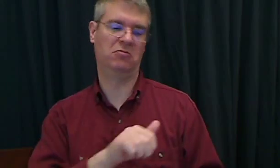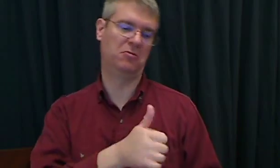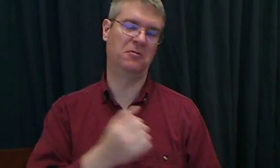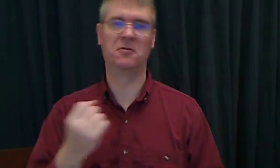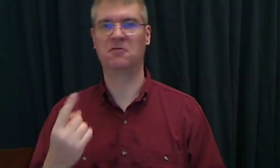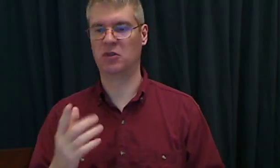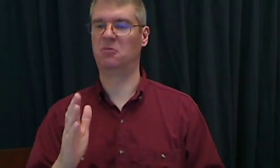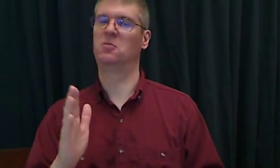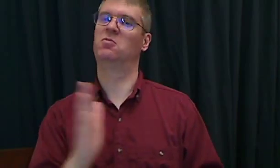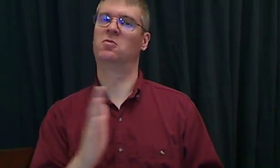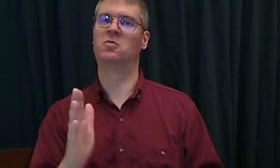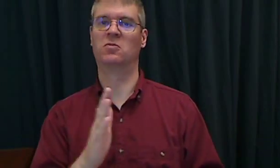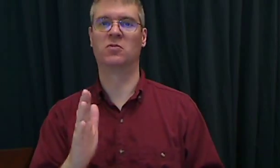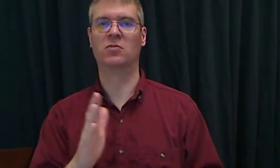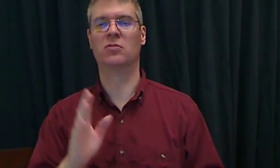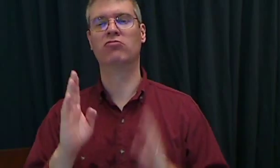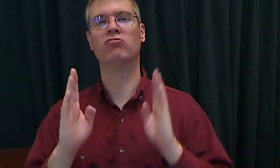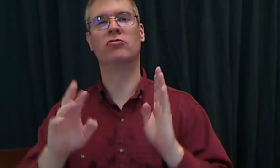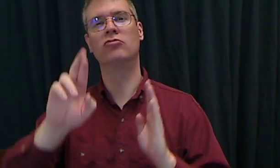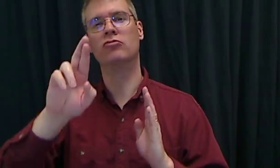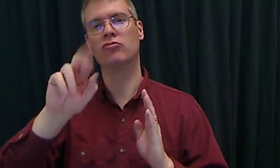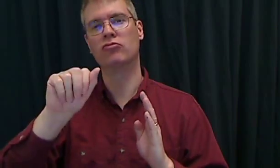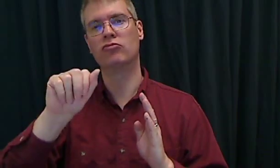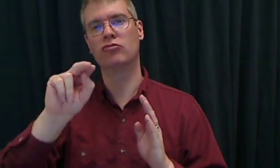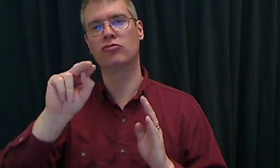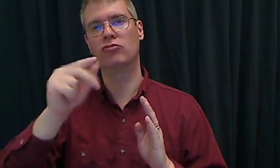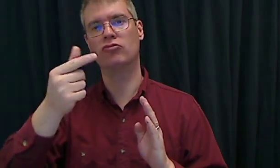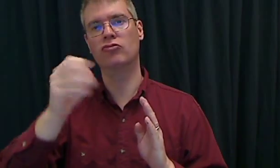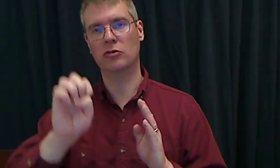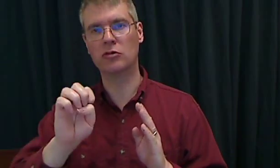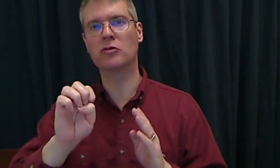You're showing a time range.